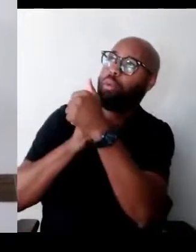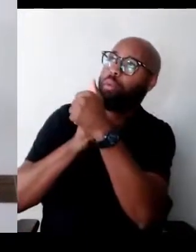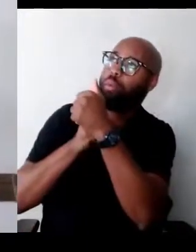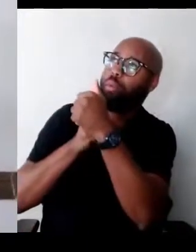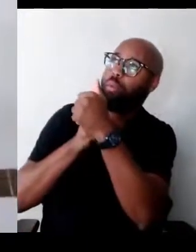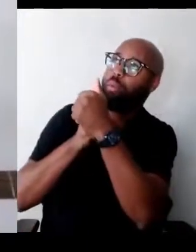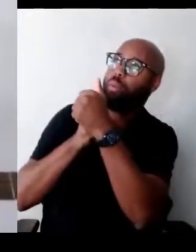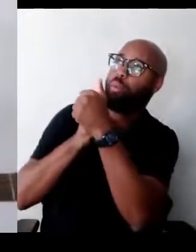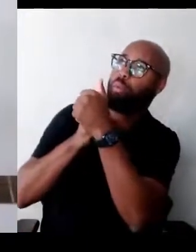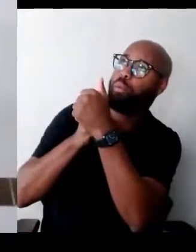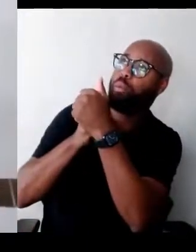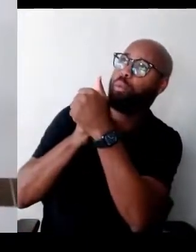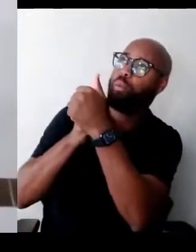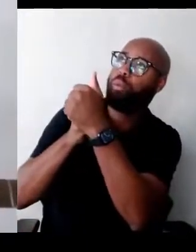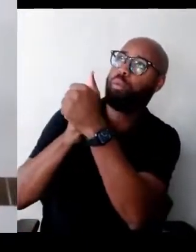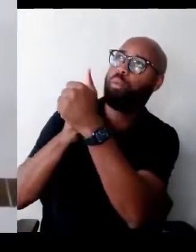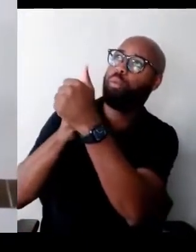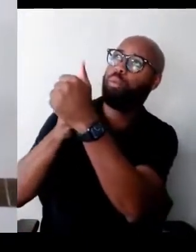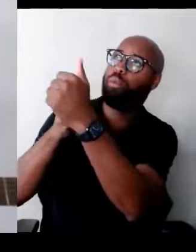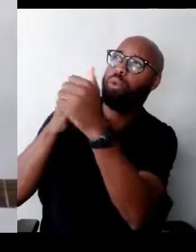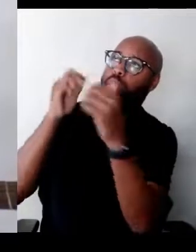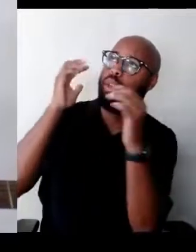Follow, follow the sound